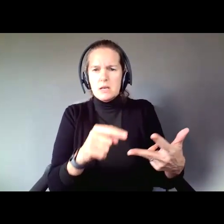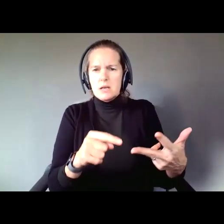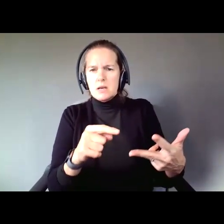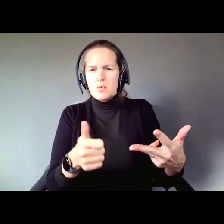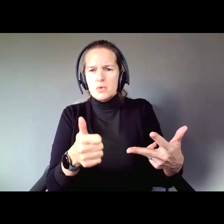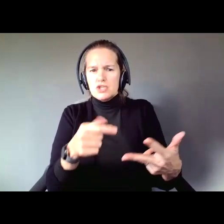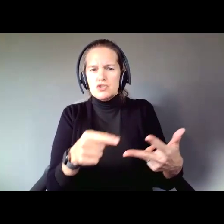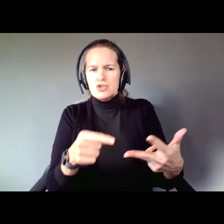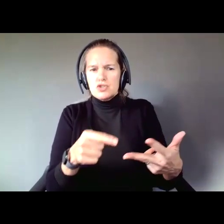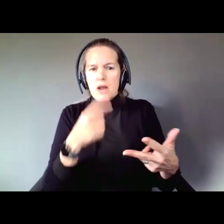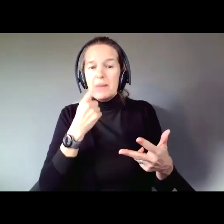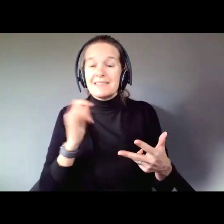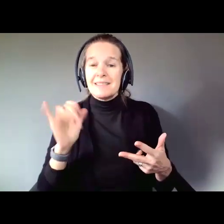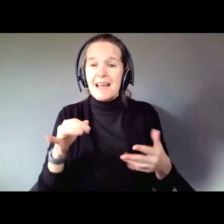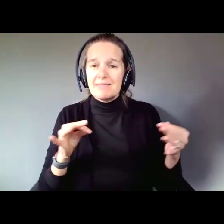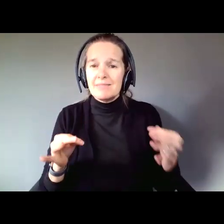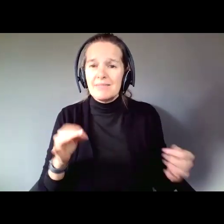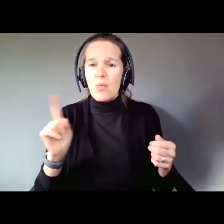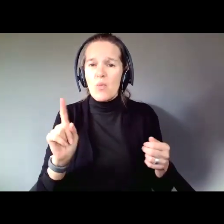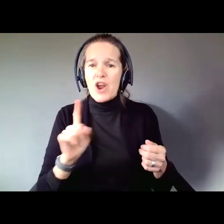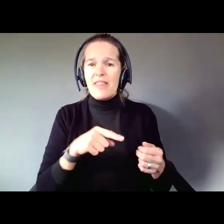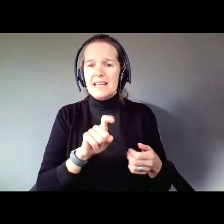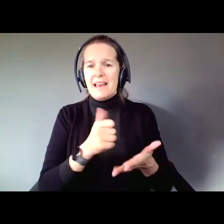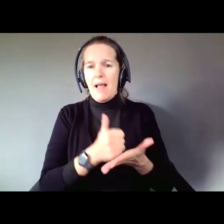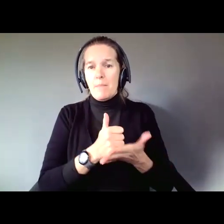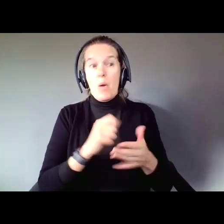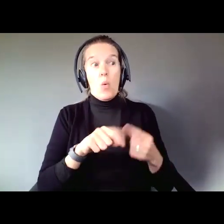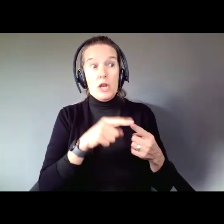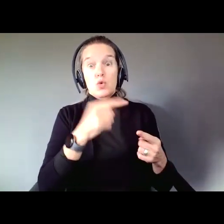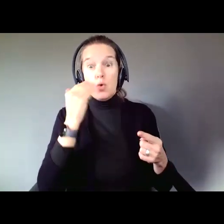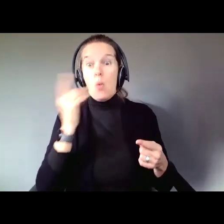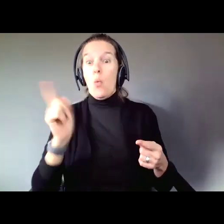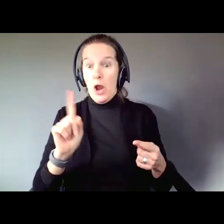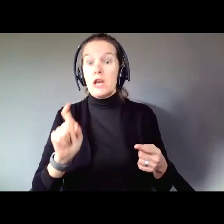Once you understand where help is needed, the next question is, what kind of help is needed?